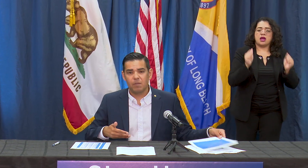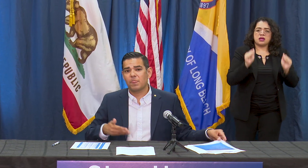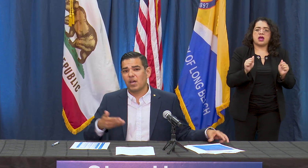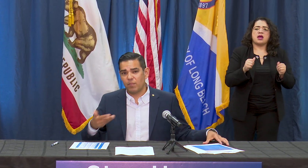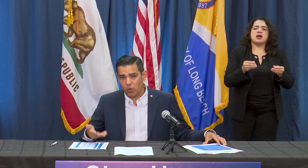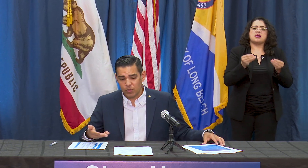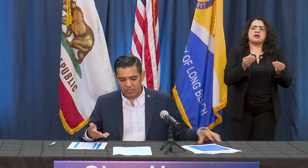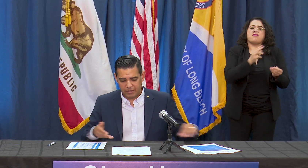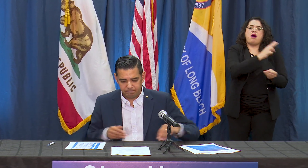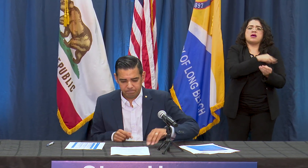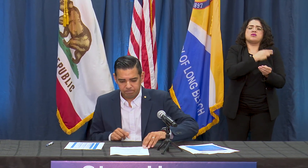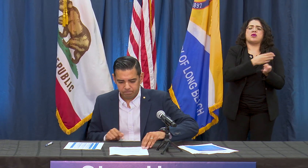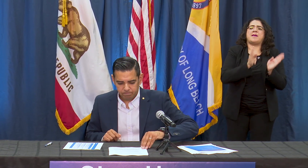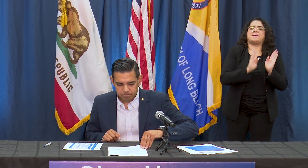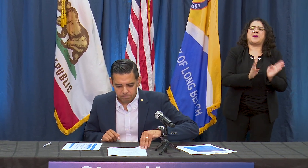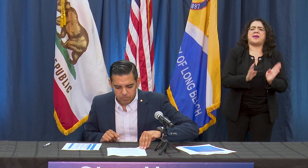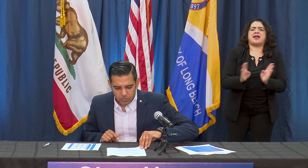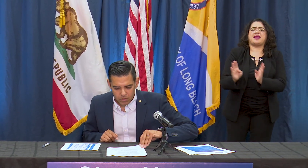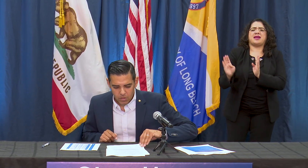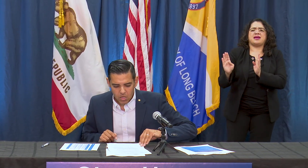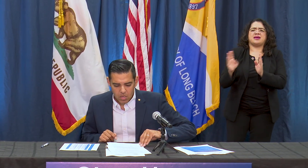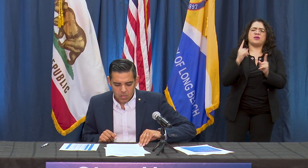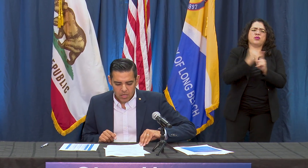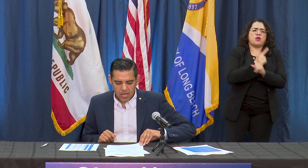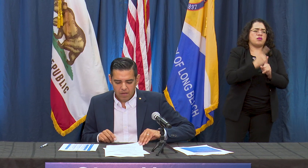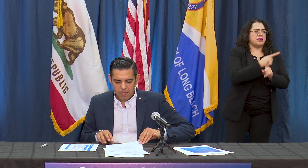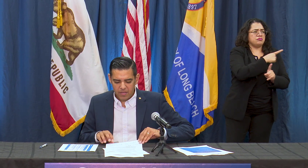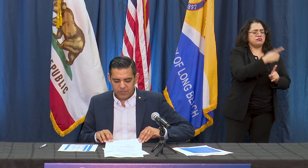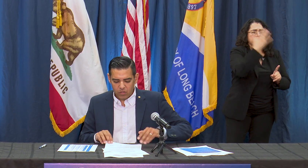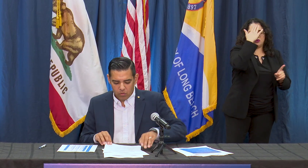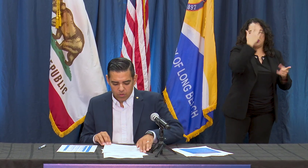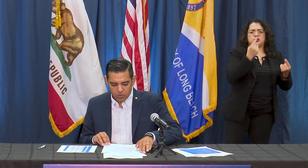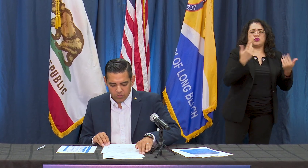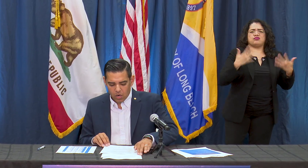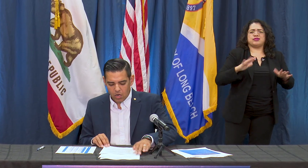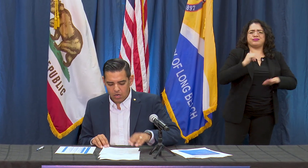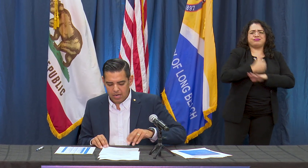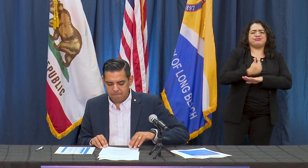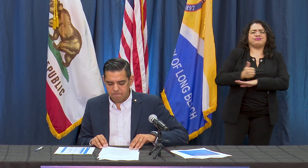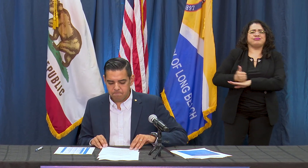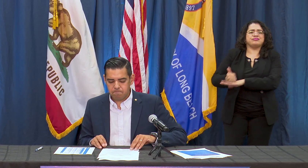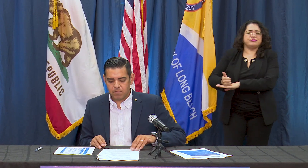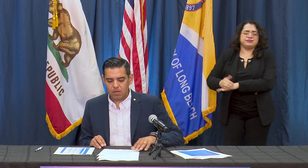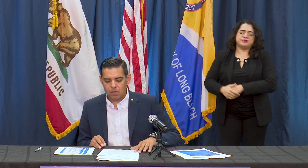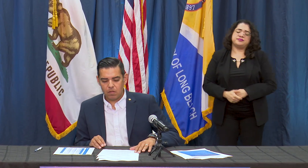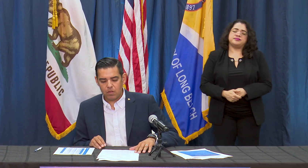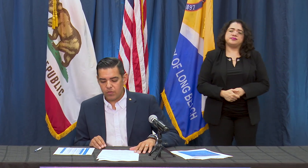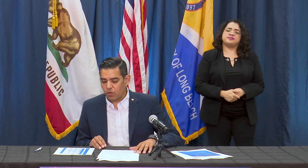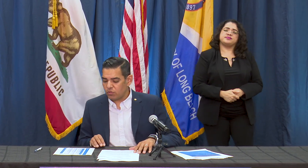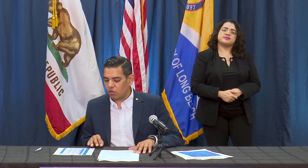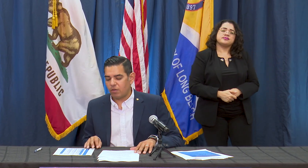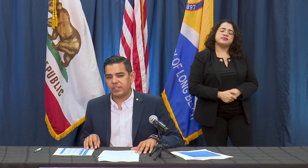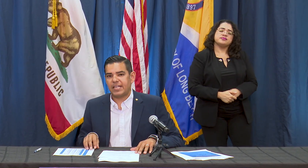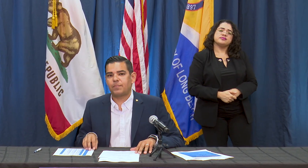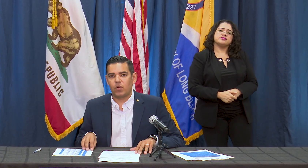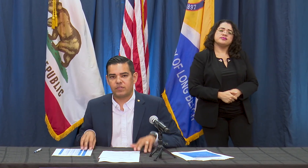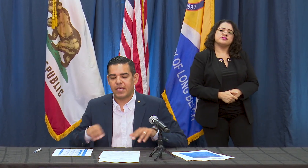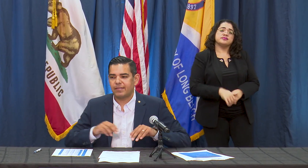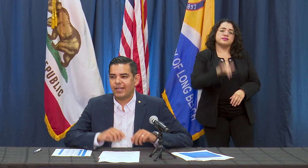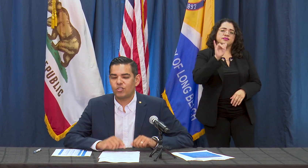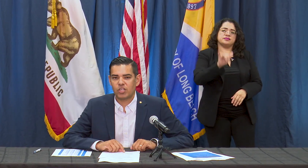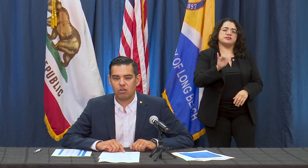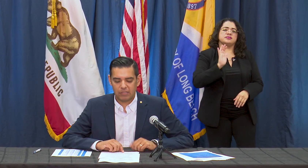appropriately. Those are the data points that I shared last